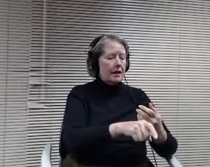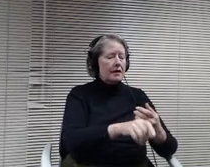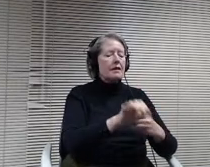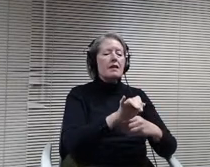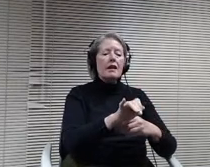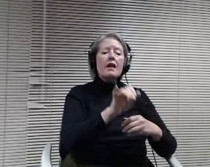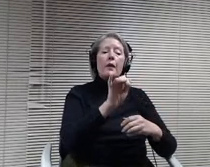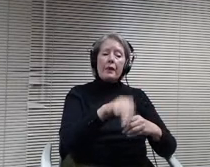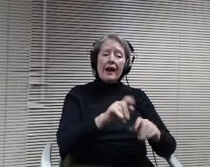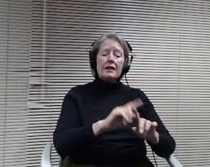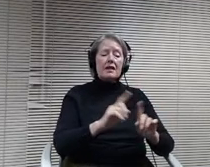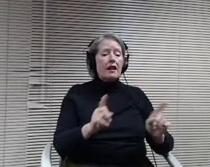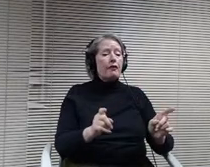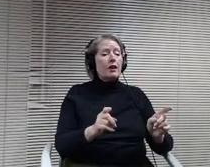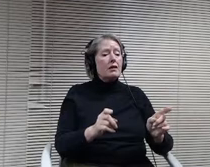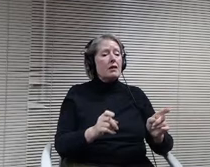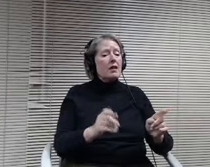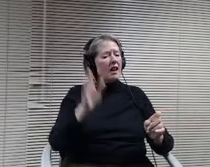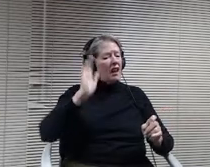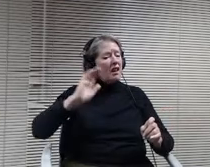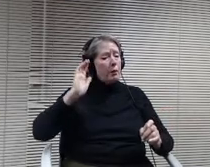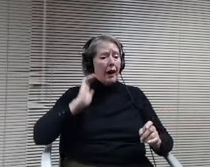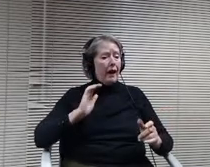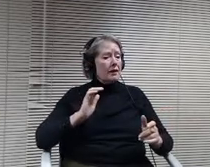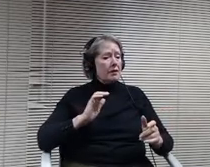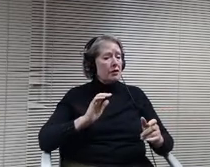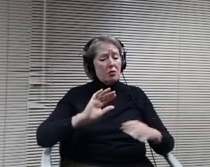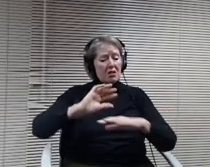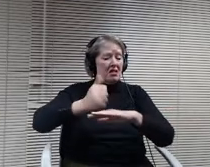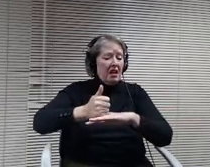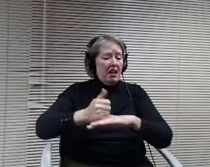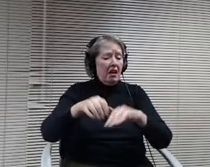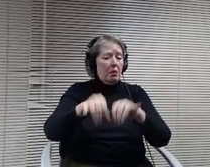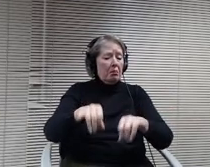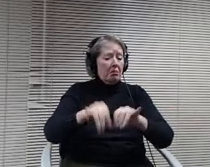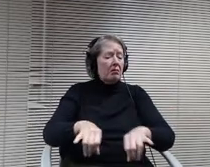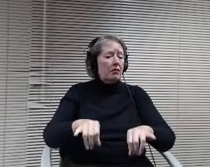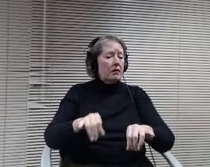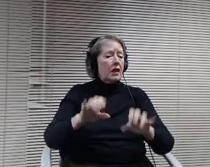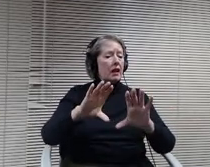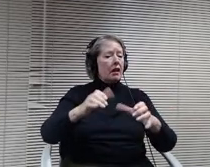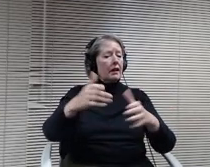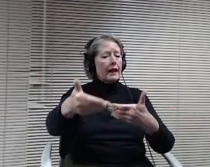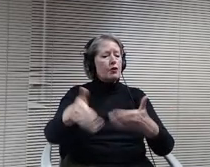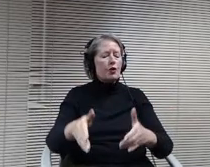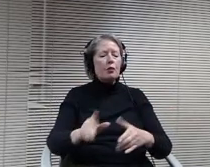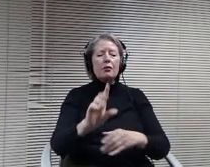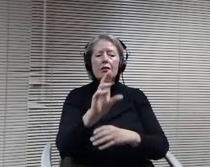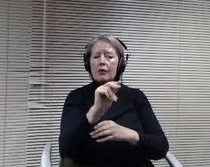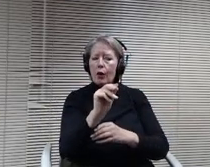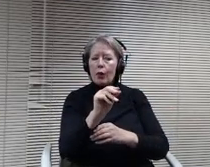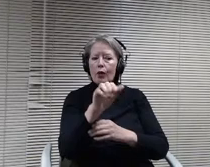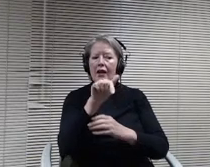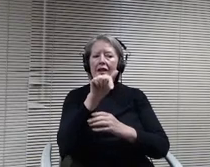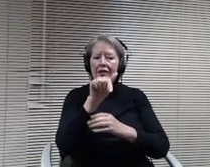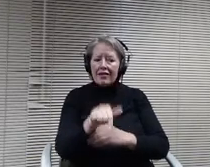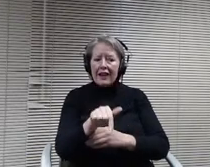move in and the furniture is there. You don't worry about it versus being really intentional that the space dictates how learning happens and how engagement happens, and all